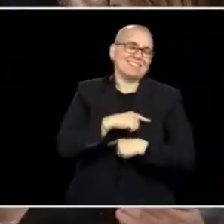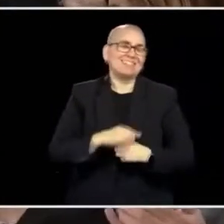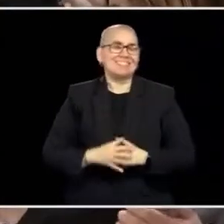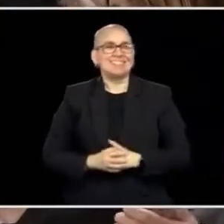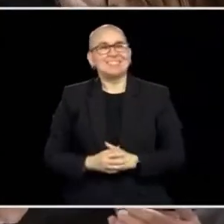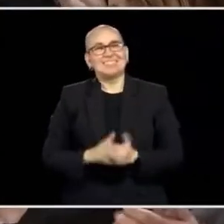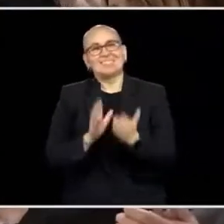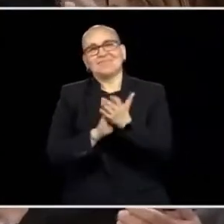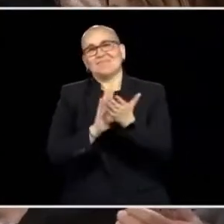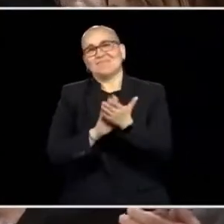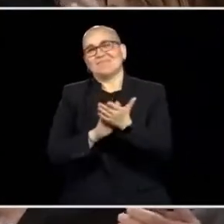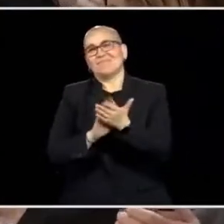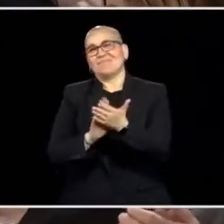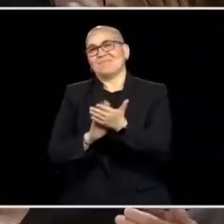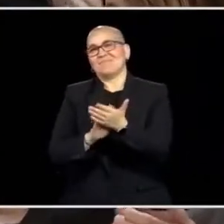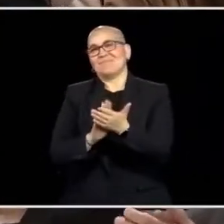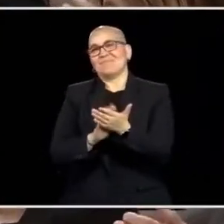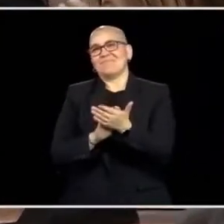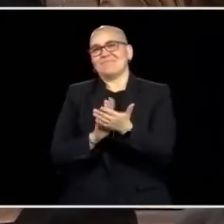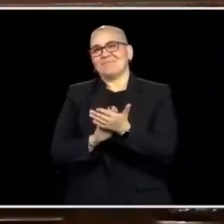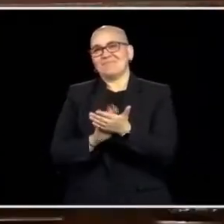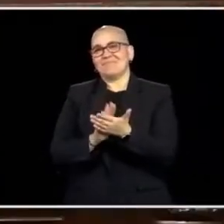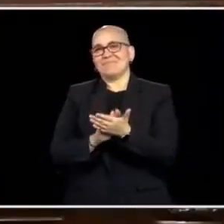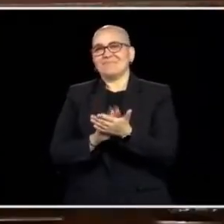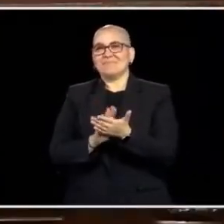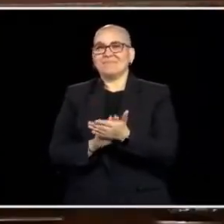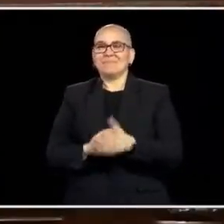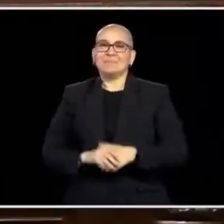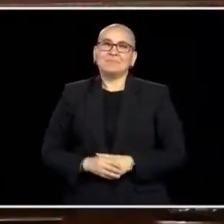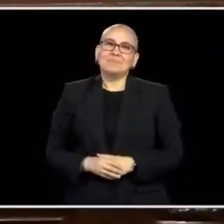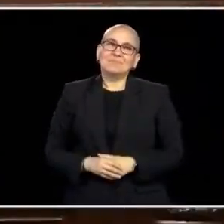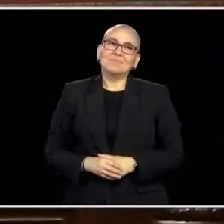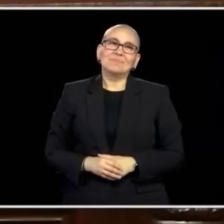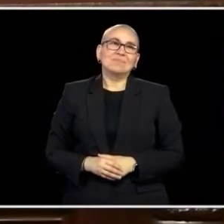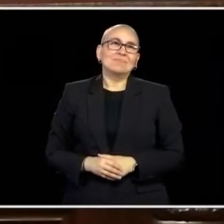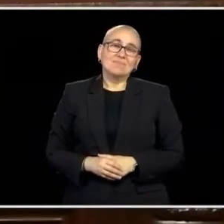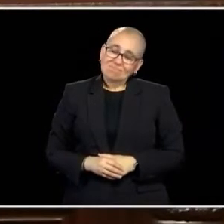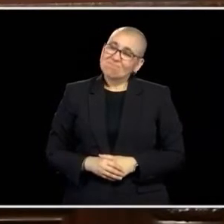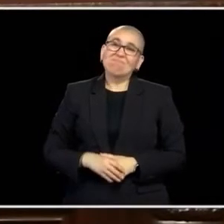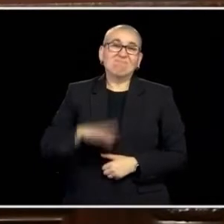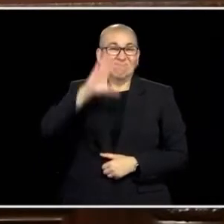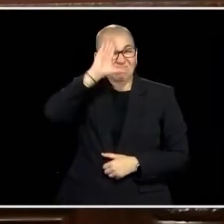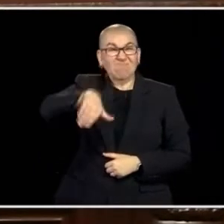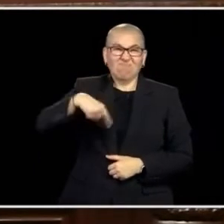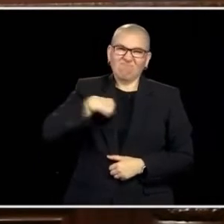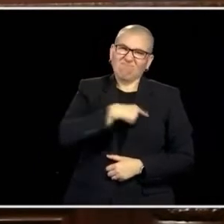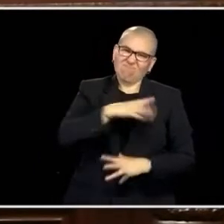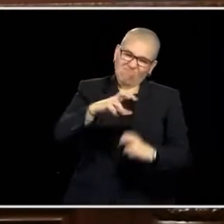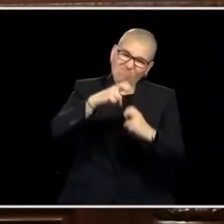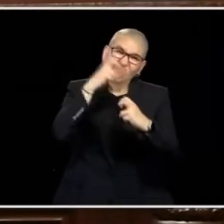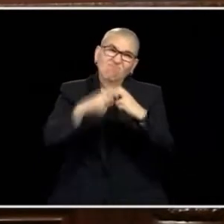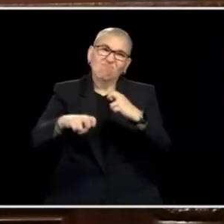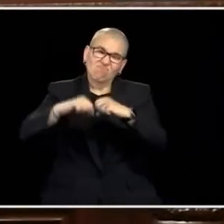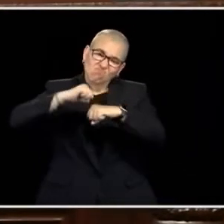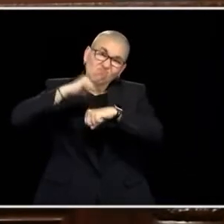s. WE'RE GRITTY, RESILIENT,